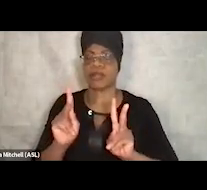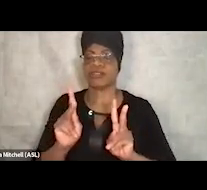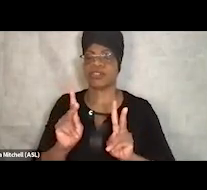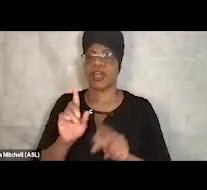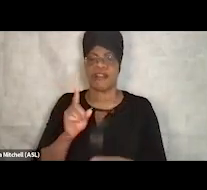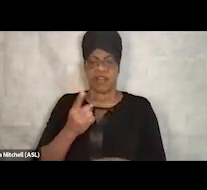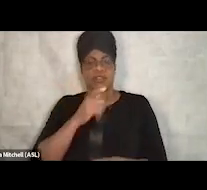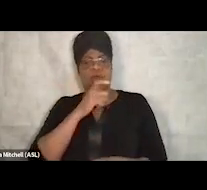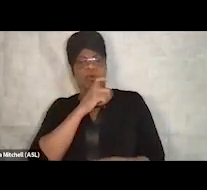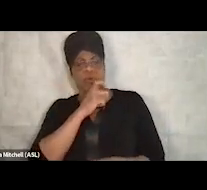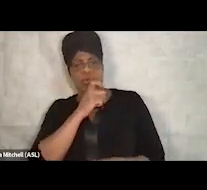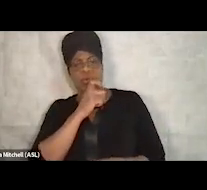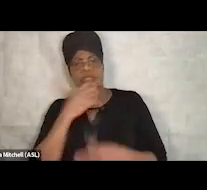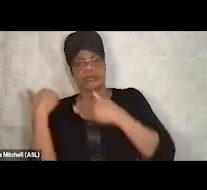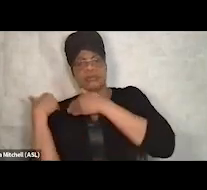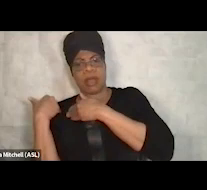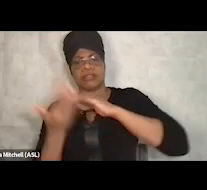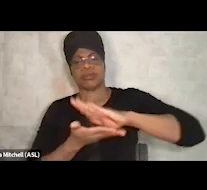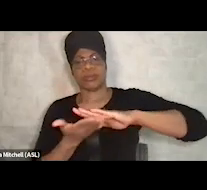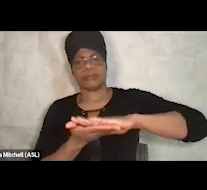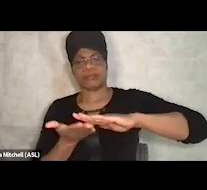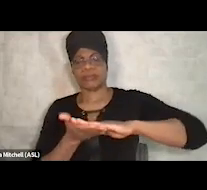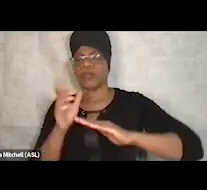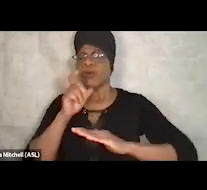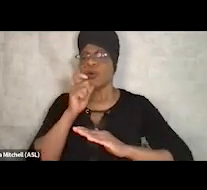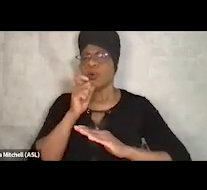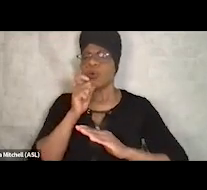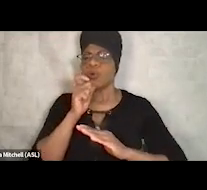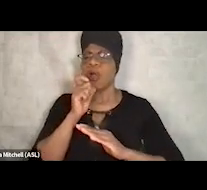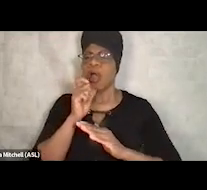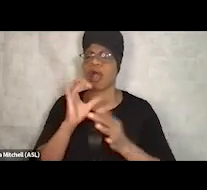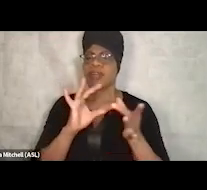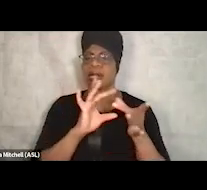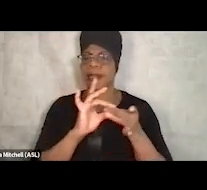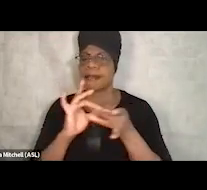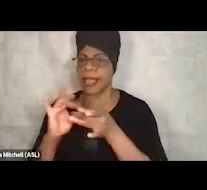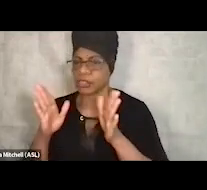who really are the central connectors, who are the decision-makers?